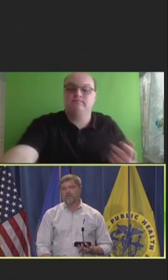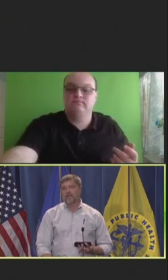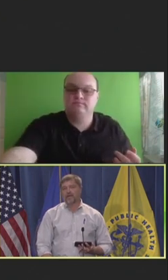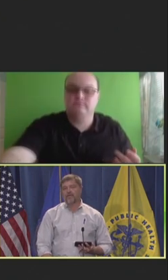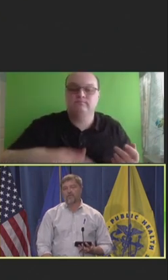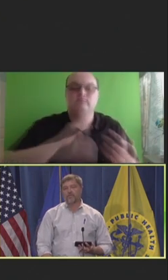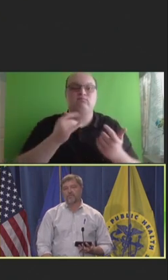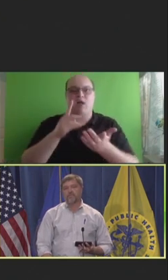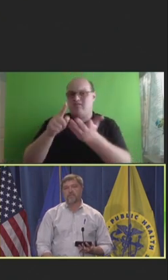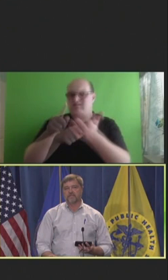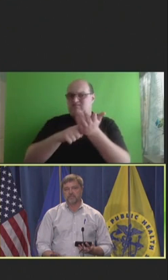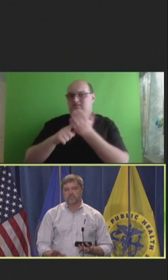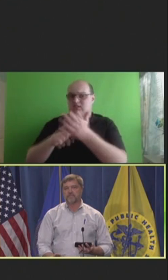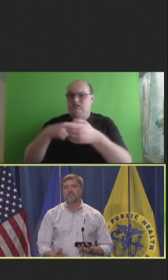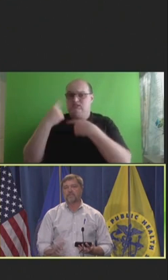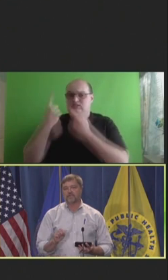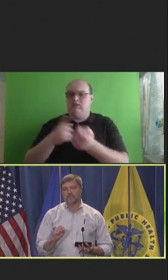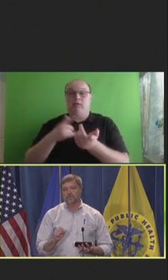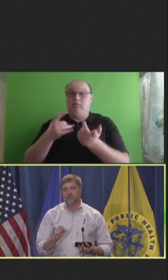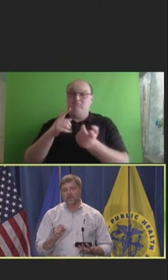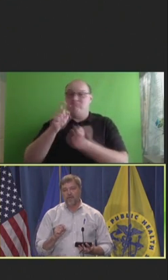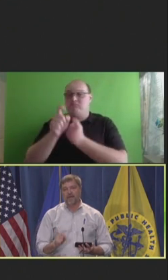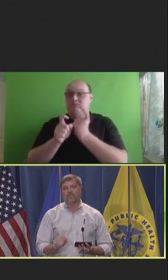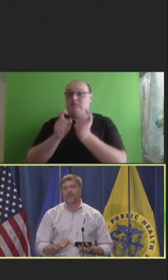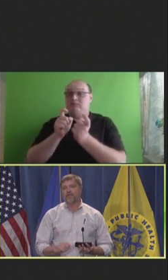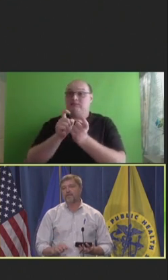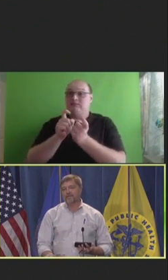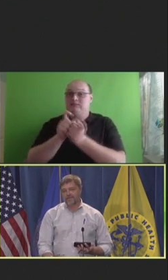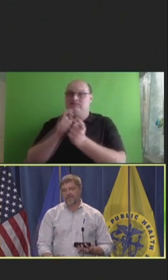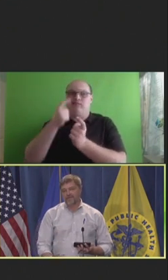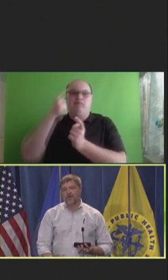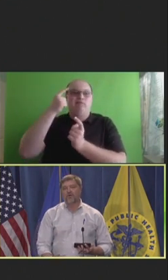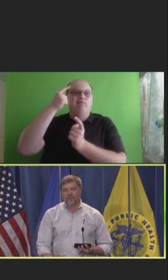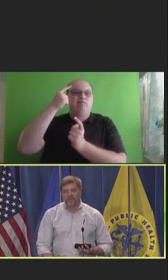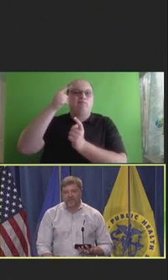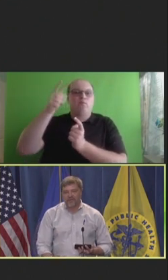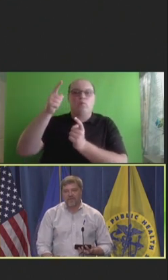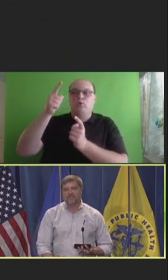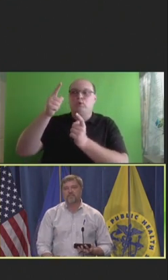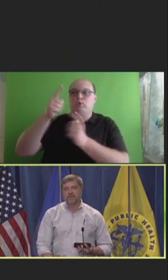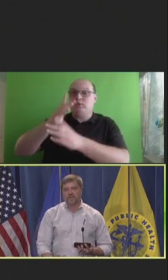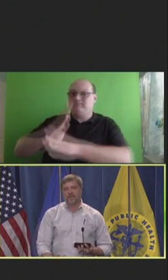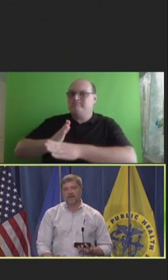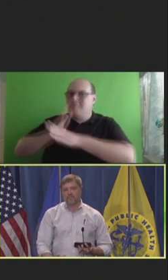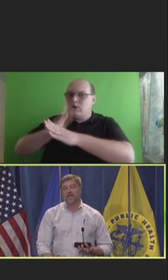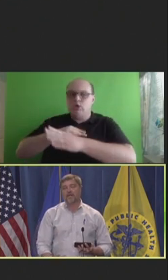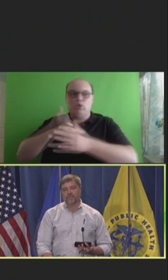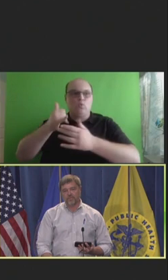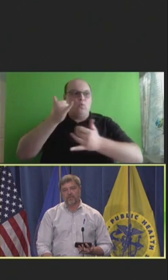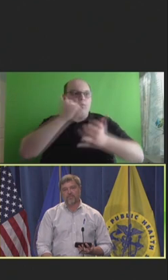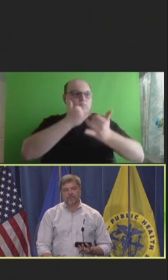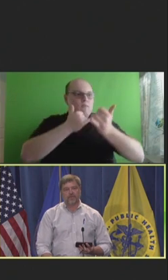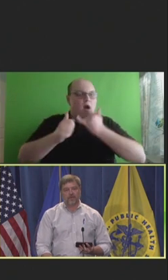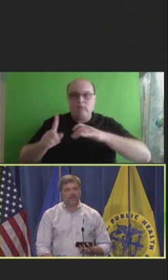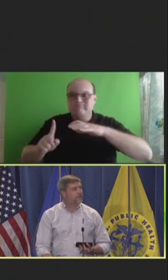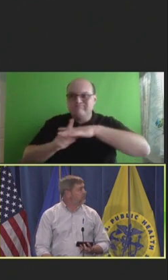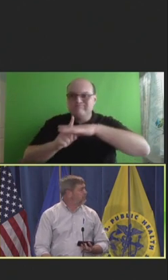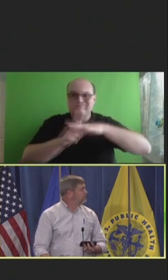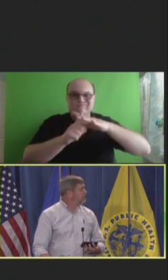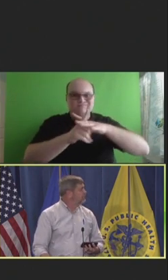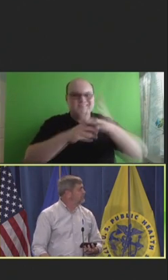I don't know if it's been specific to every hurdle that they face, but many of them have